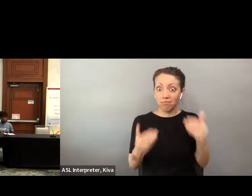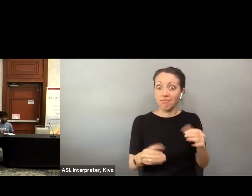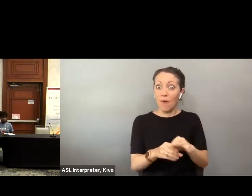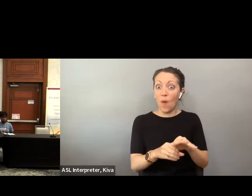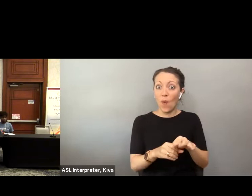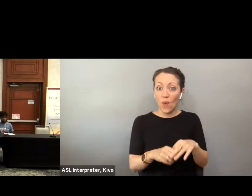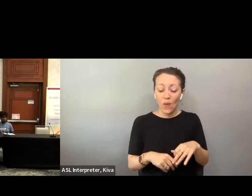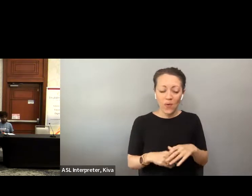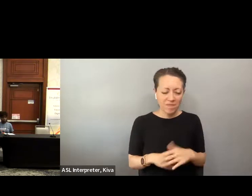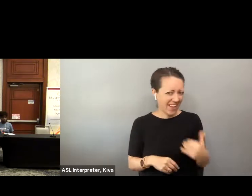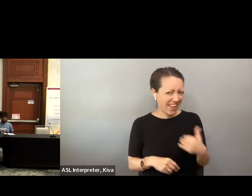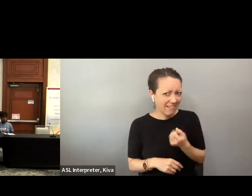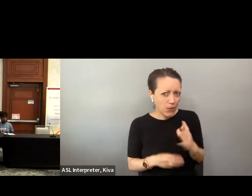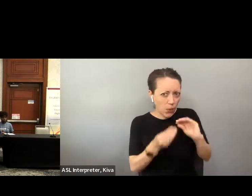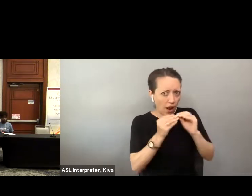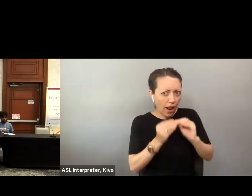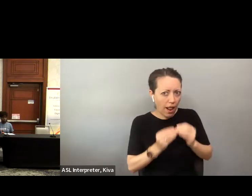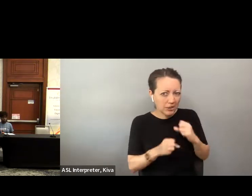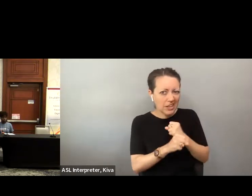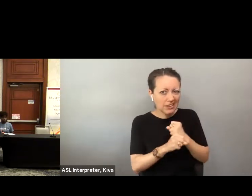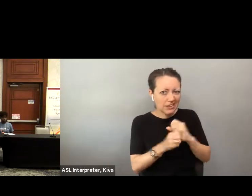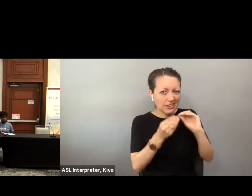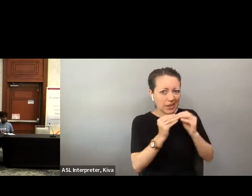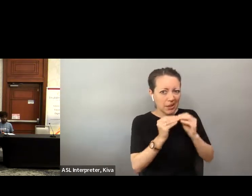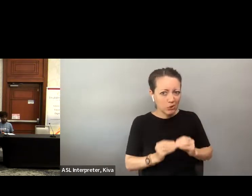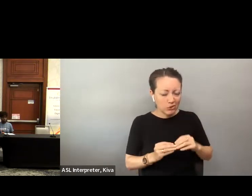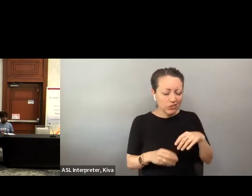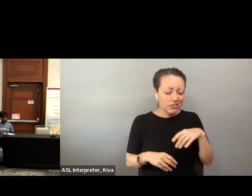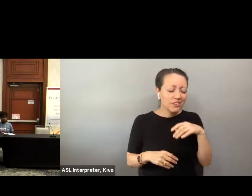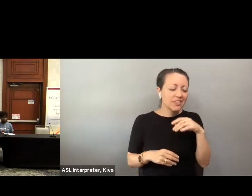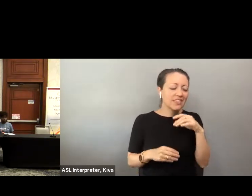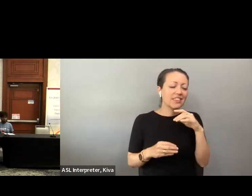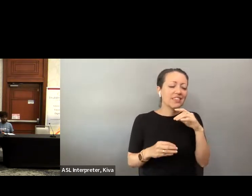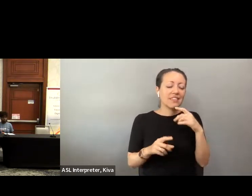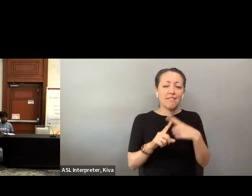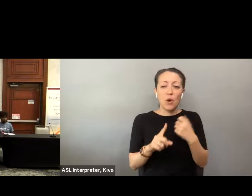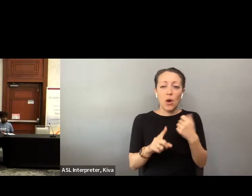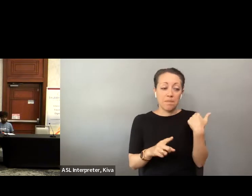We would love to see that I would like to share some usage. using this as time goes on. We would love to see that.